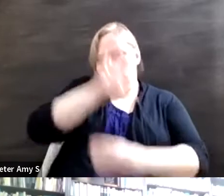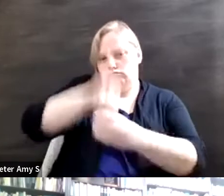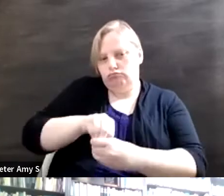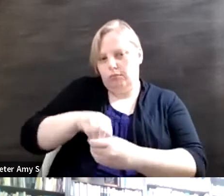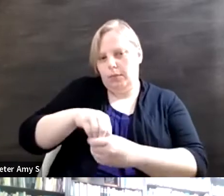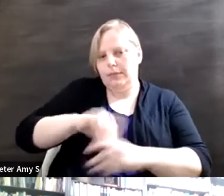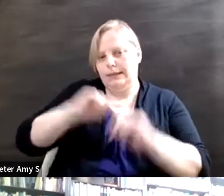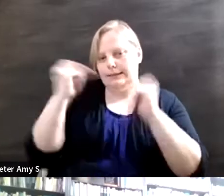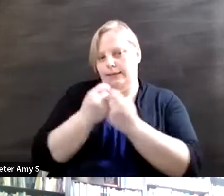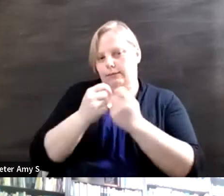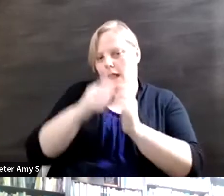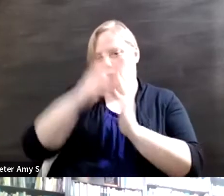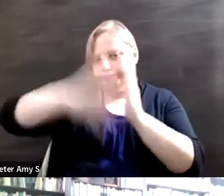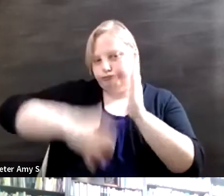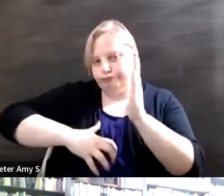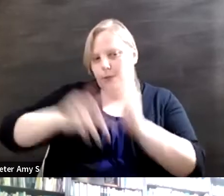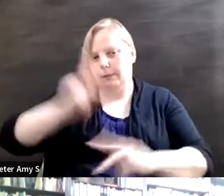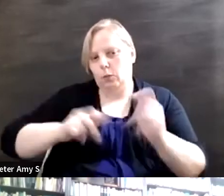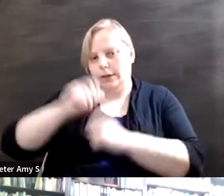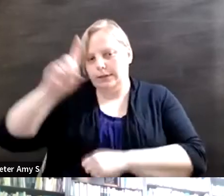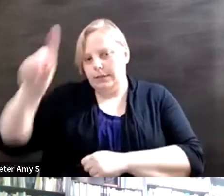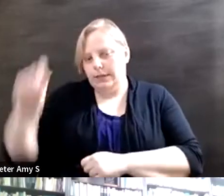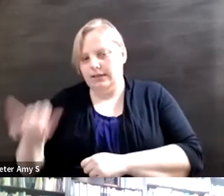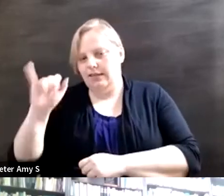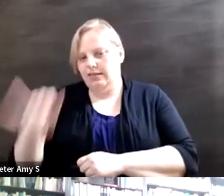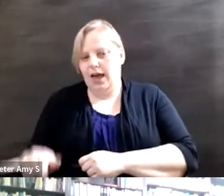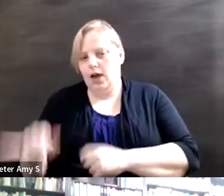of Persons with Disabilities. Can you tell us what spurred the movement on that convention and